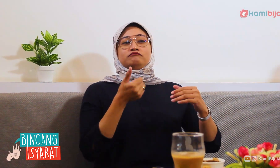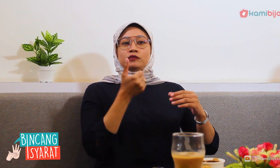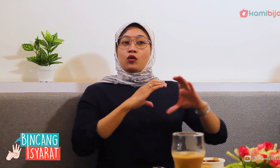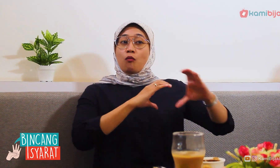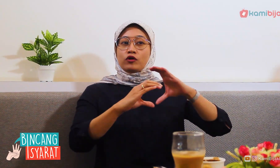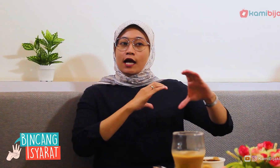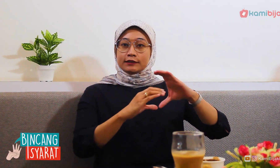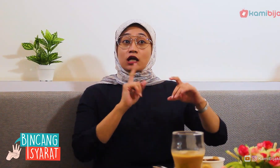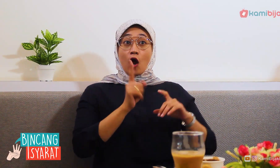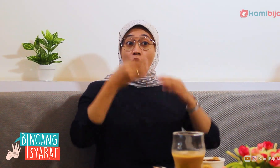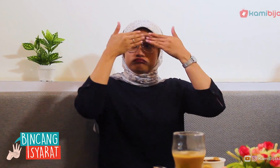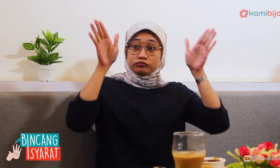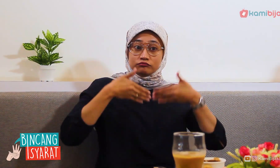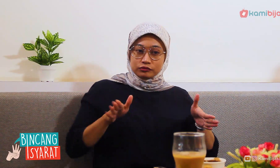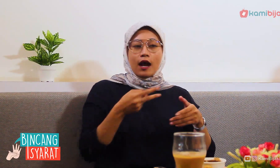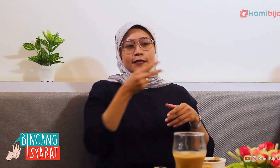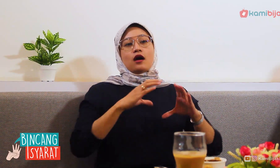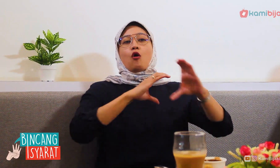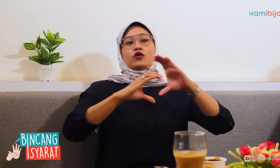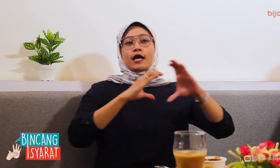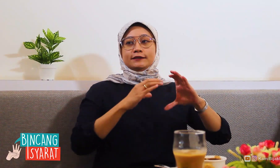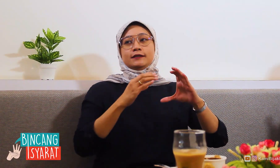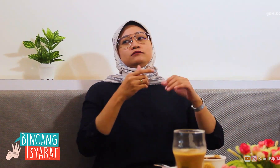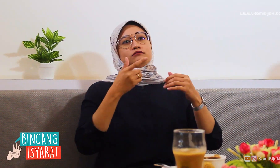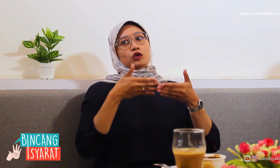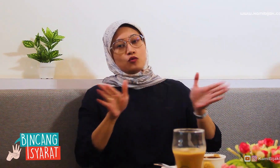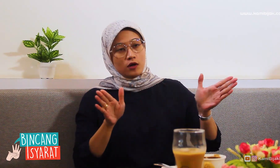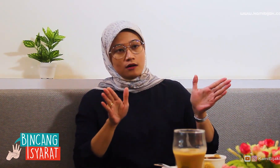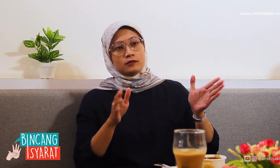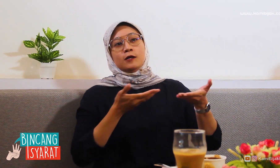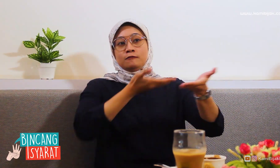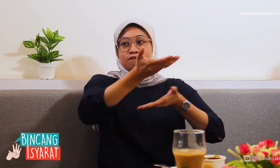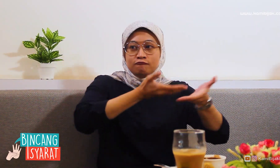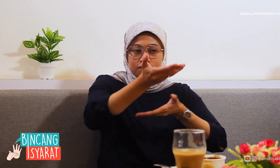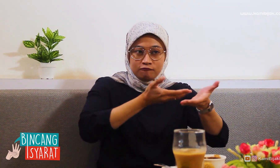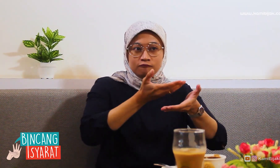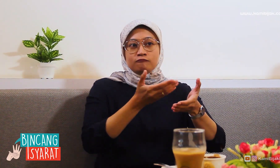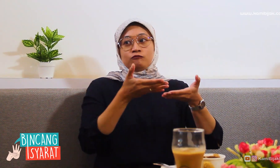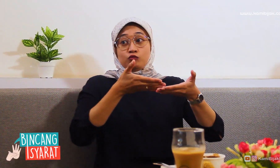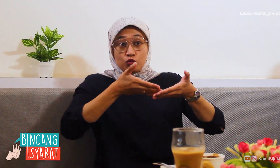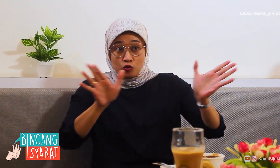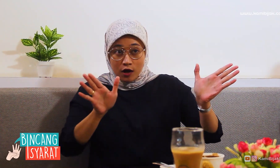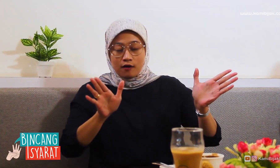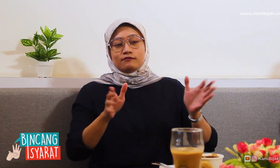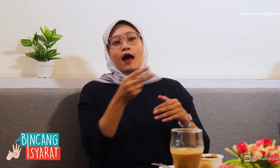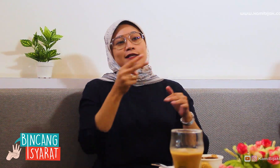be open minded to communicate with deaf people If by opening up, means communicating is also open,